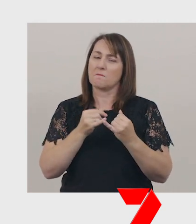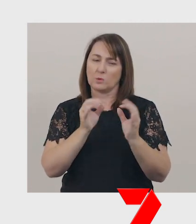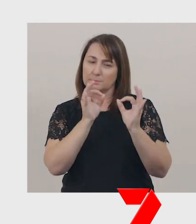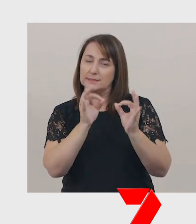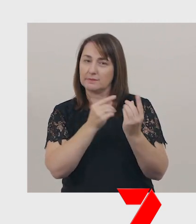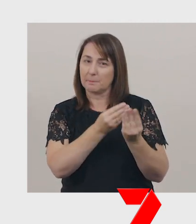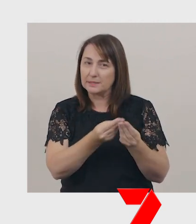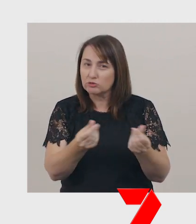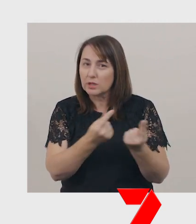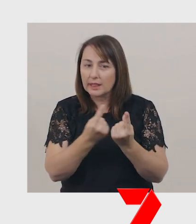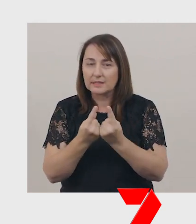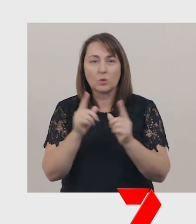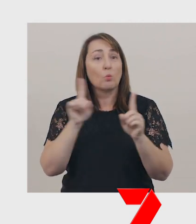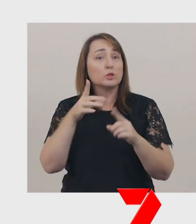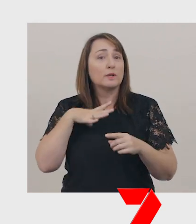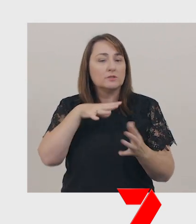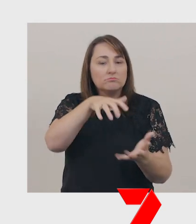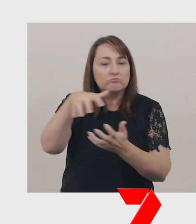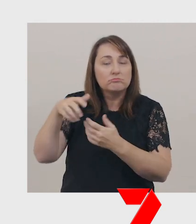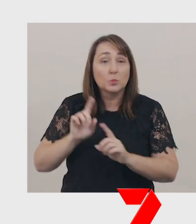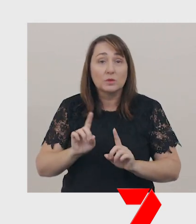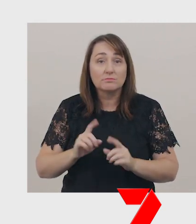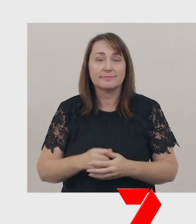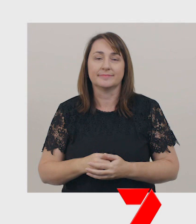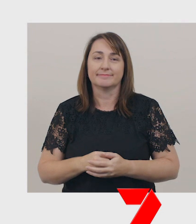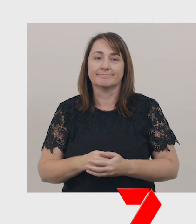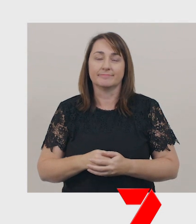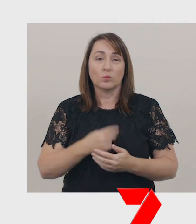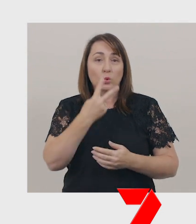What do I need to make my puppet? I need two colours of paint,